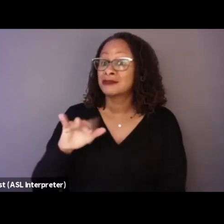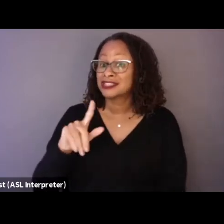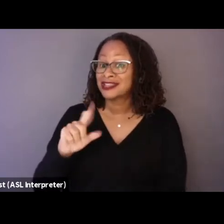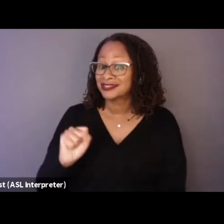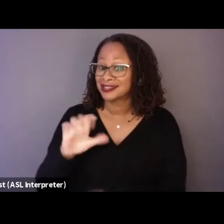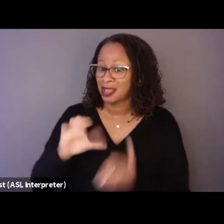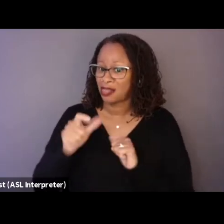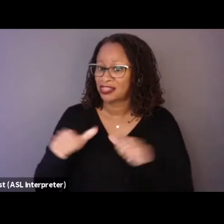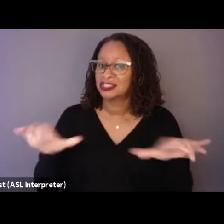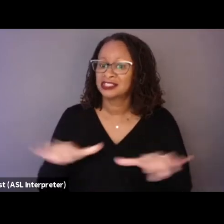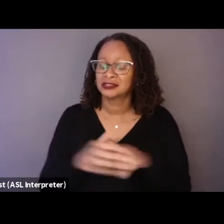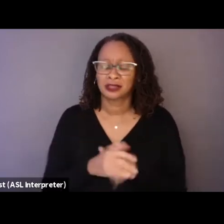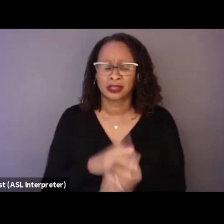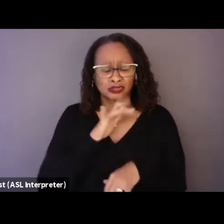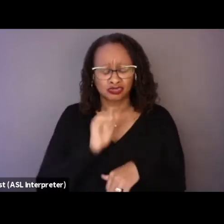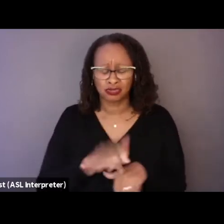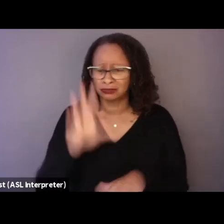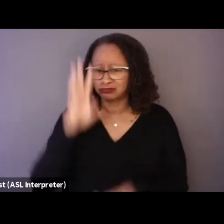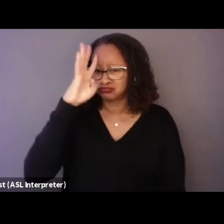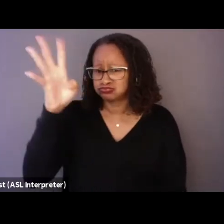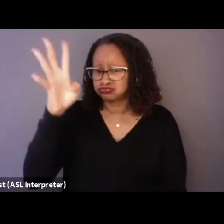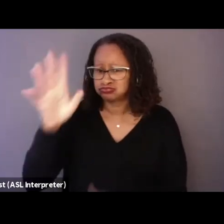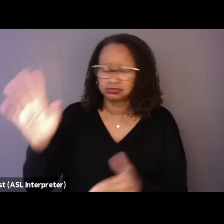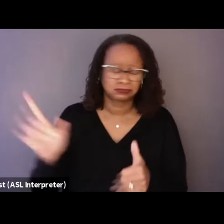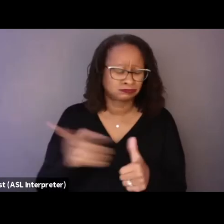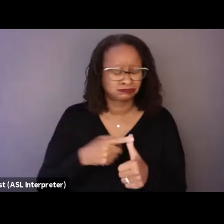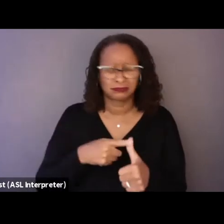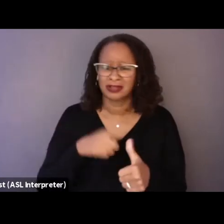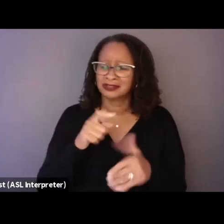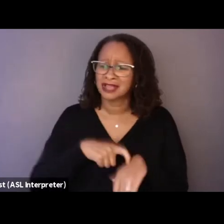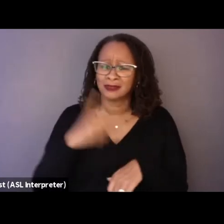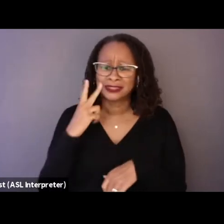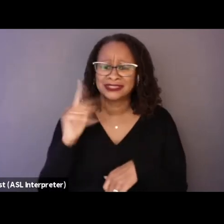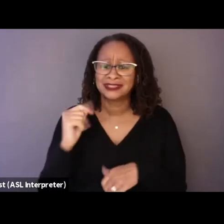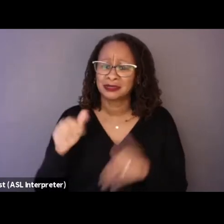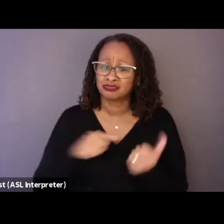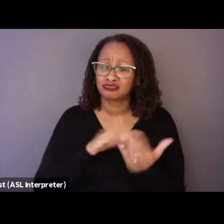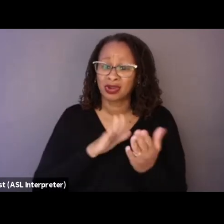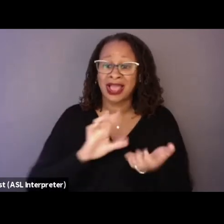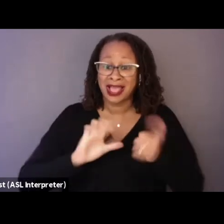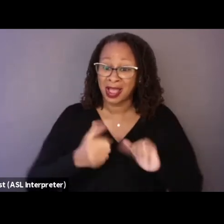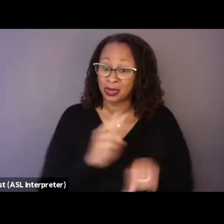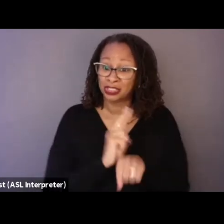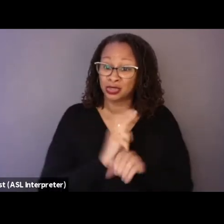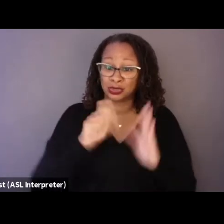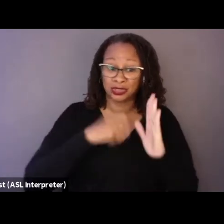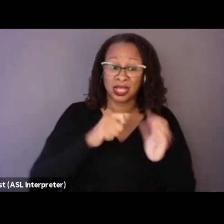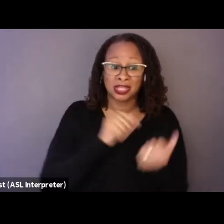It's a truly innovative approach, both in terms of the way that it uses cinema to address these questions,